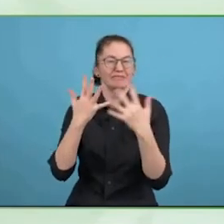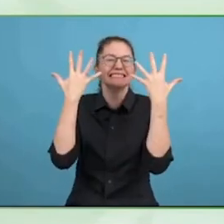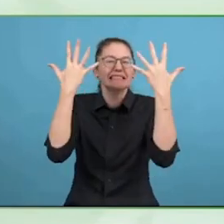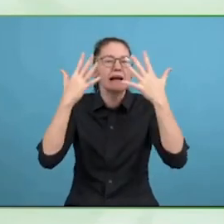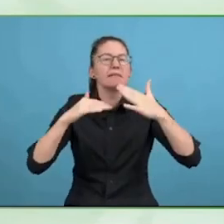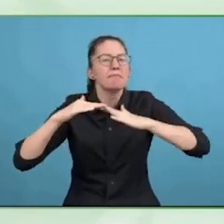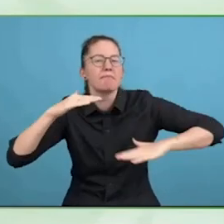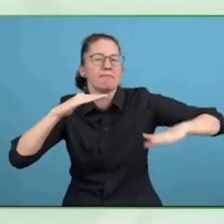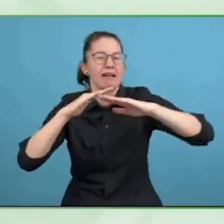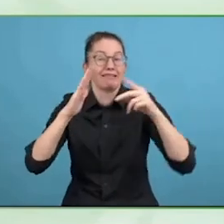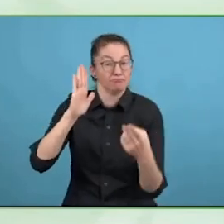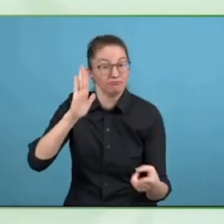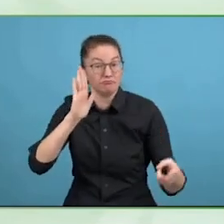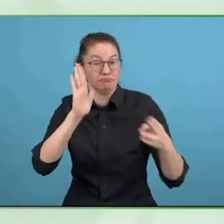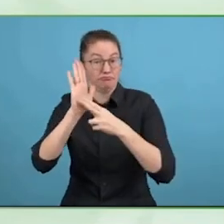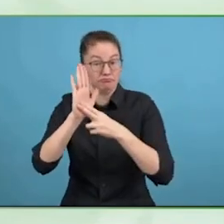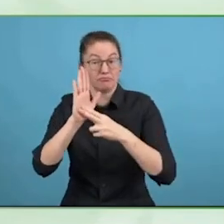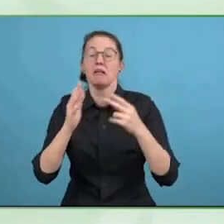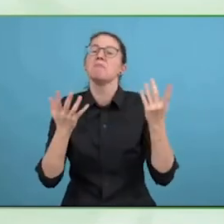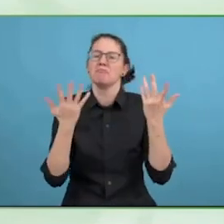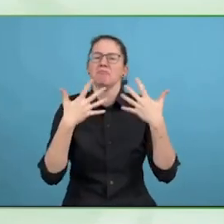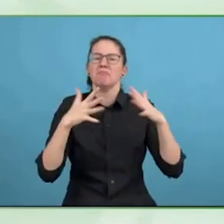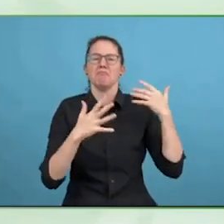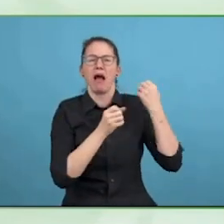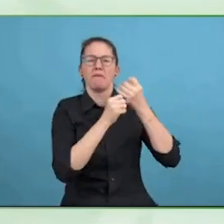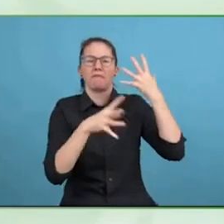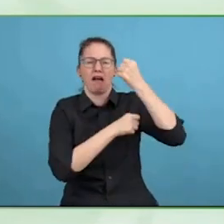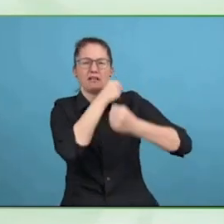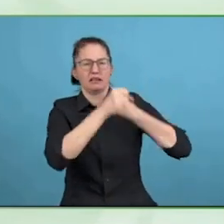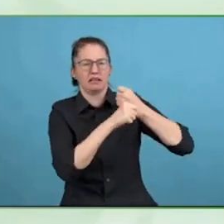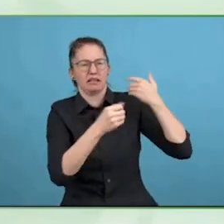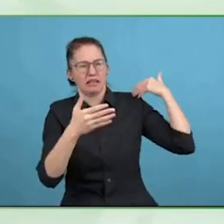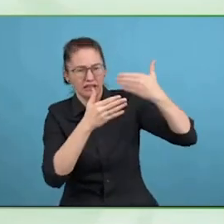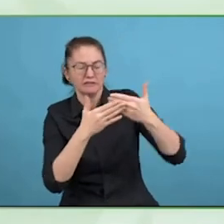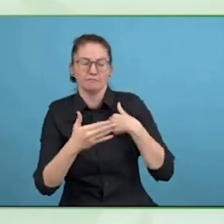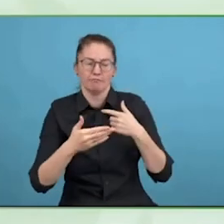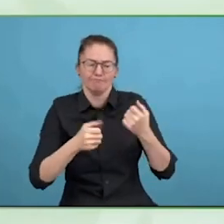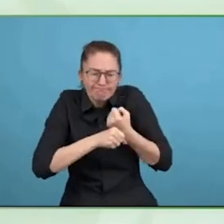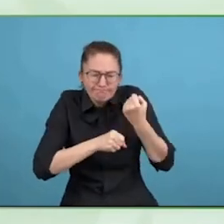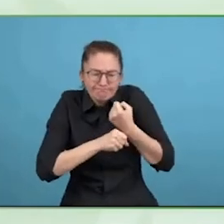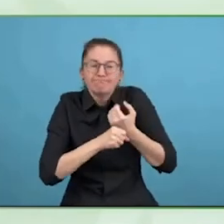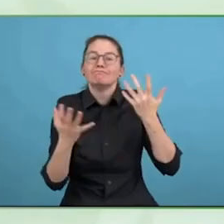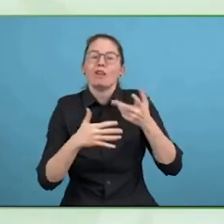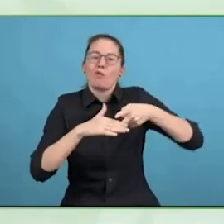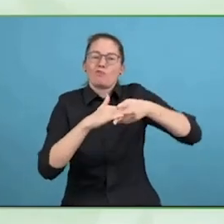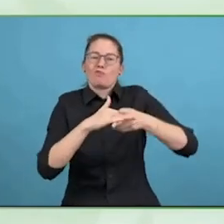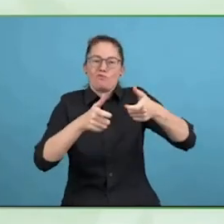which would not always endorse, so we felt the time was right to